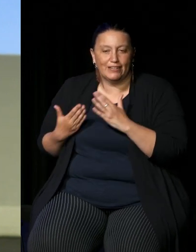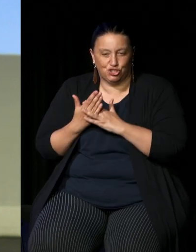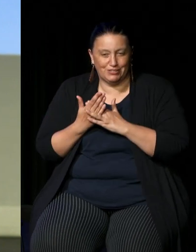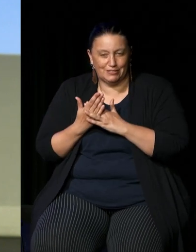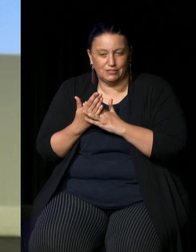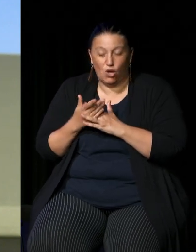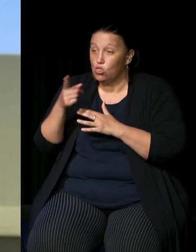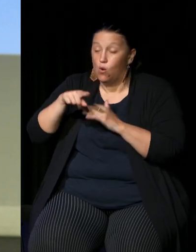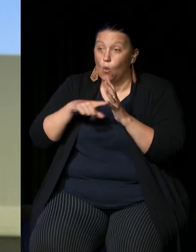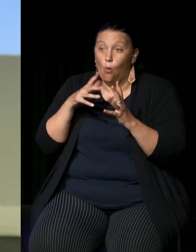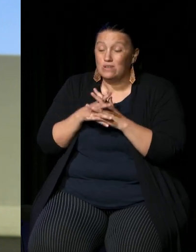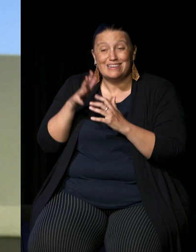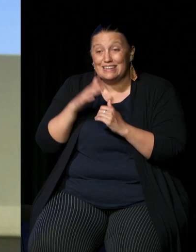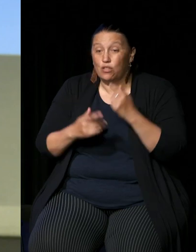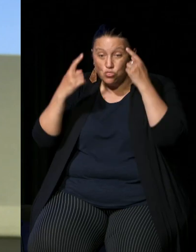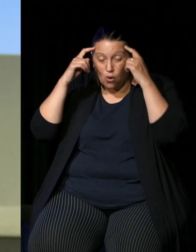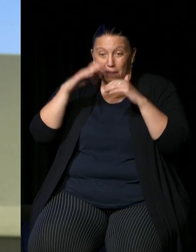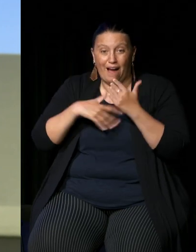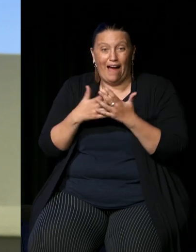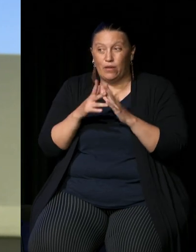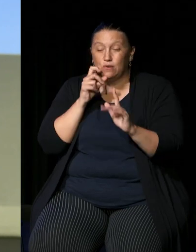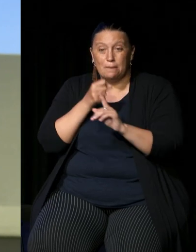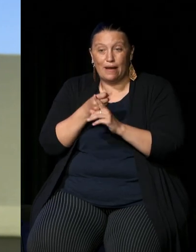laws haven't been thought through about how they're going to impact people on the ground